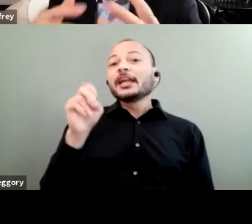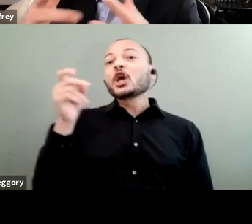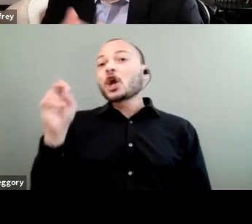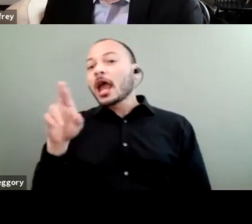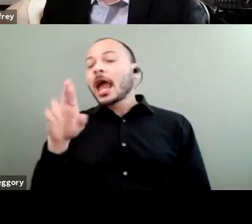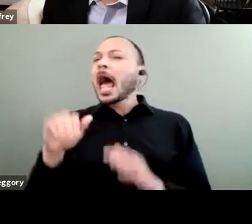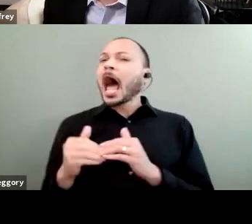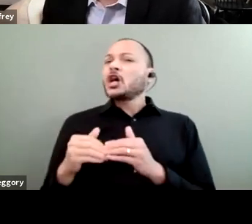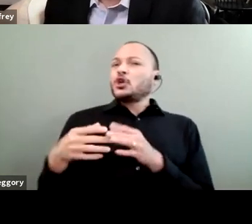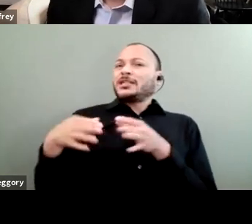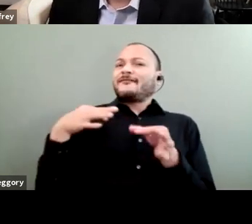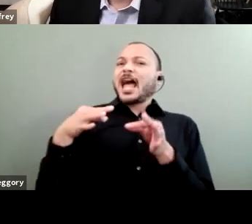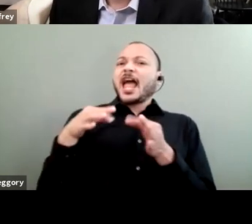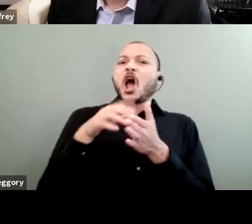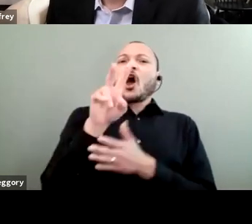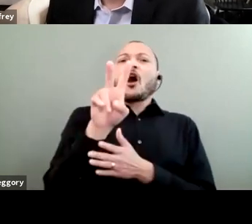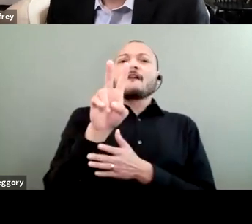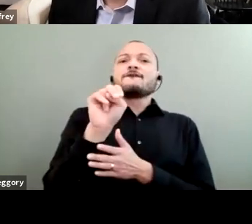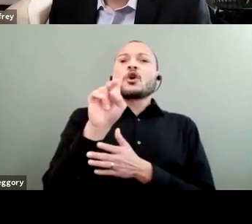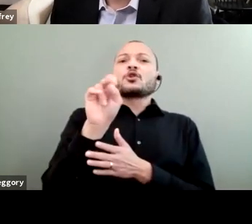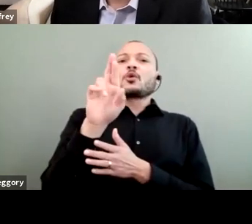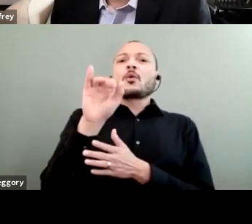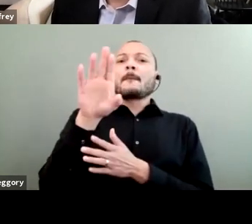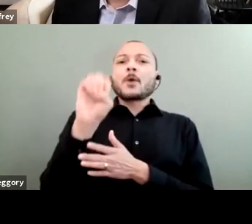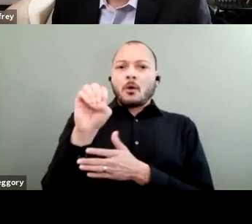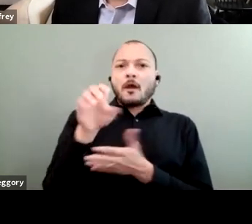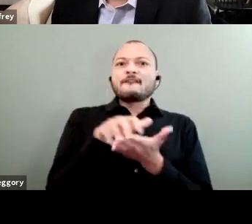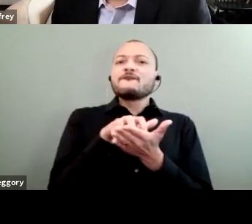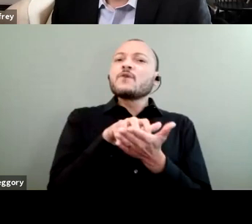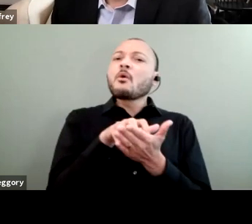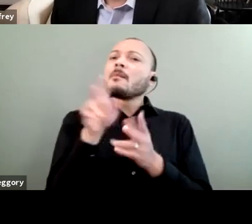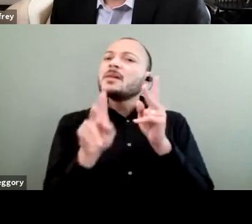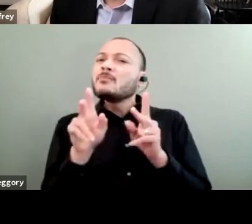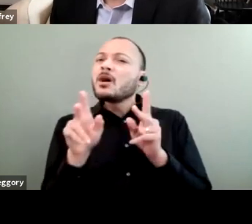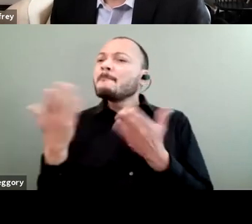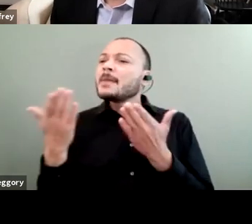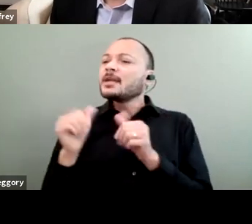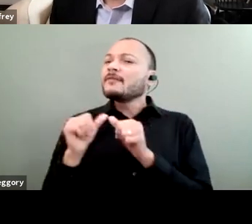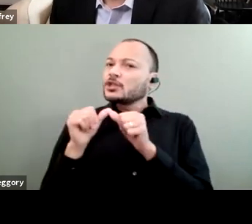picking up on something you said earlier, but maybe if you could continue from there and just say a few words about how important it is